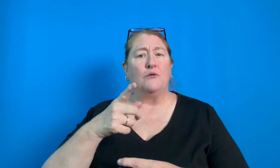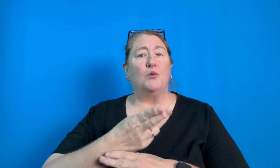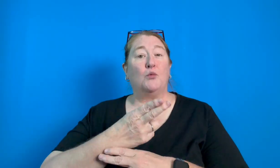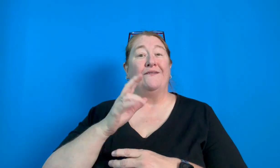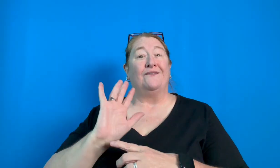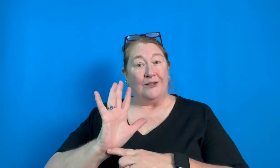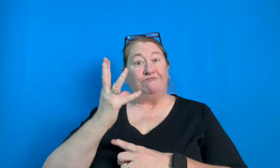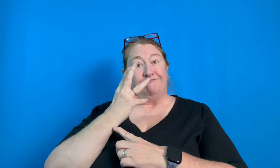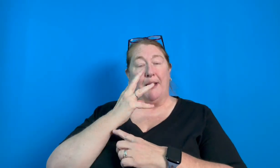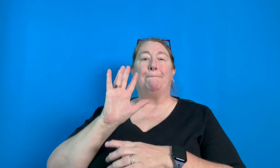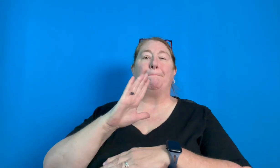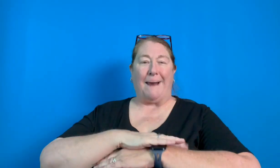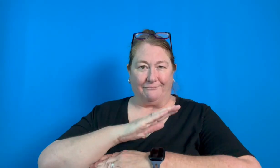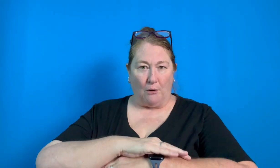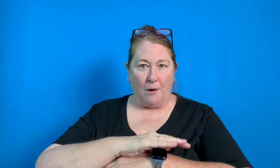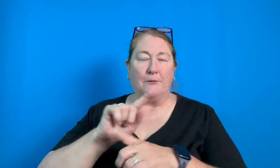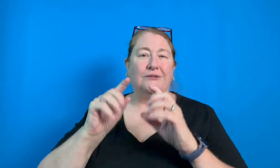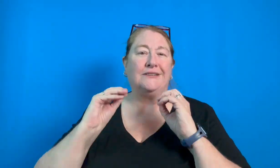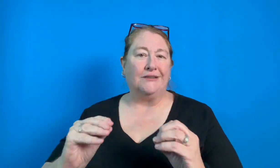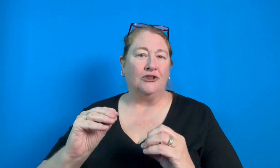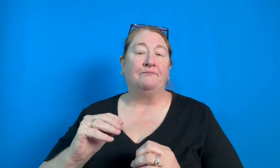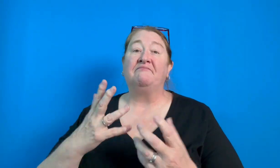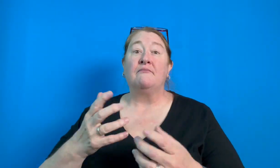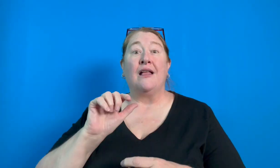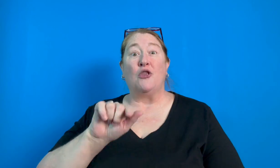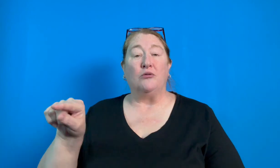So, use video platforms to teach students.